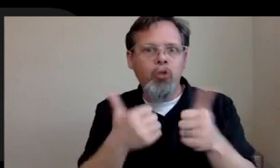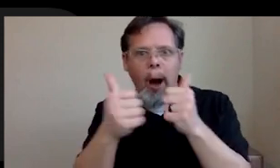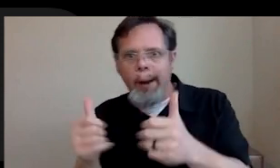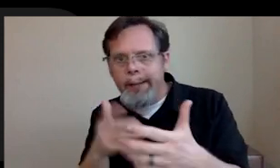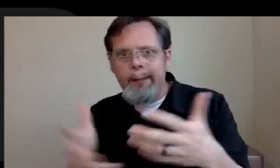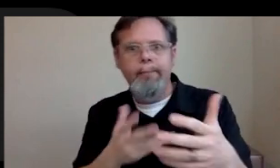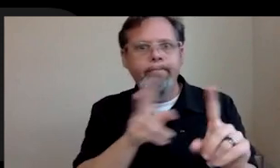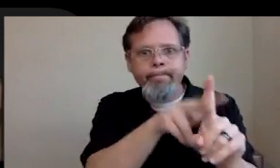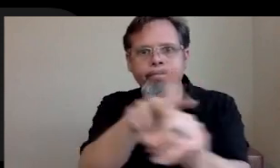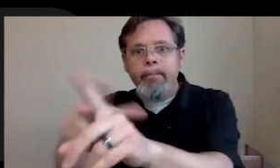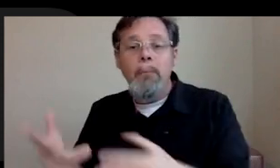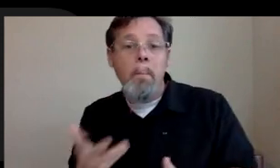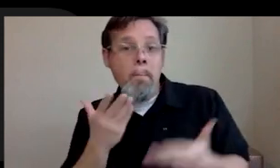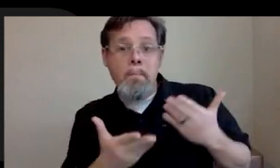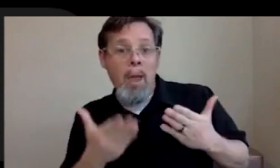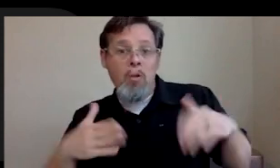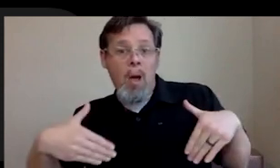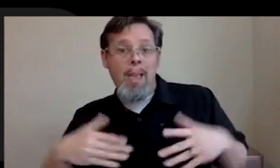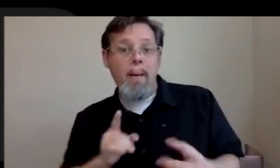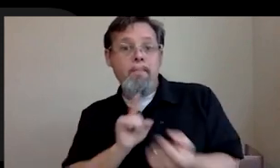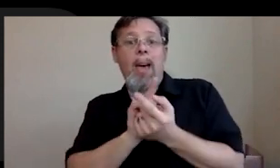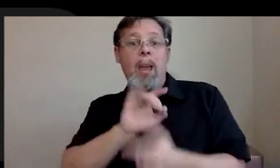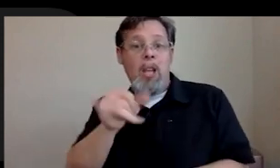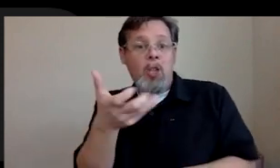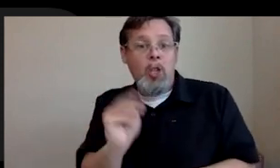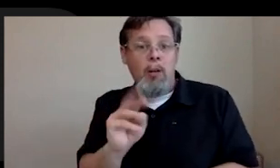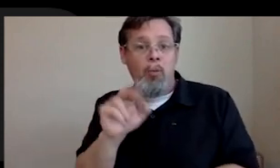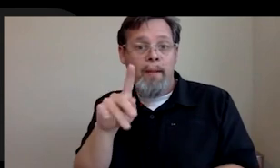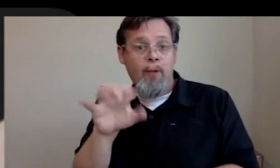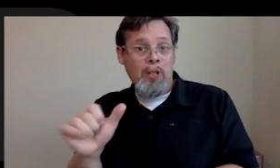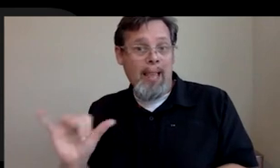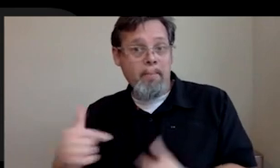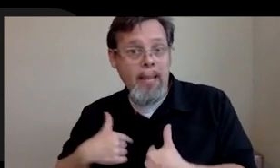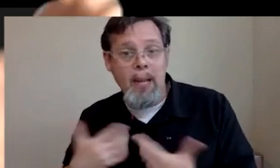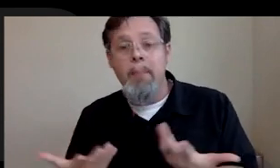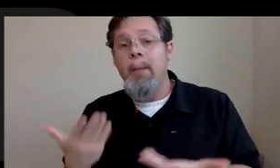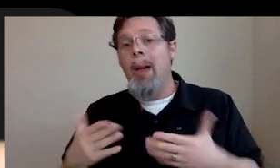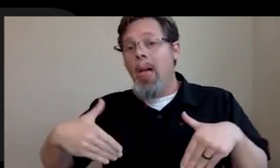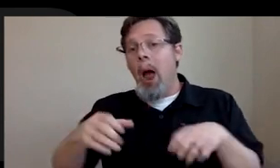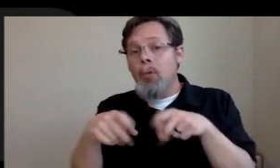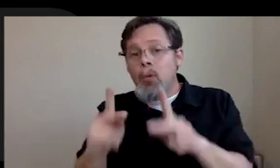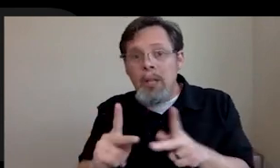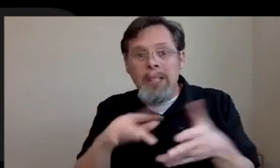may not have met Jim Rivers like I did. You may not have met you know, you may not have had the opportunity to study all the different disciplines